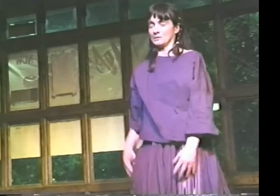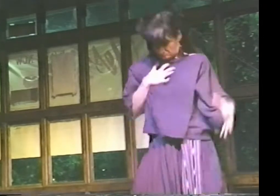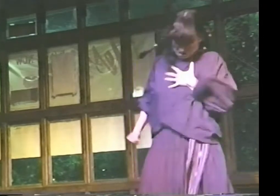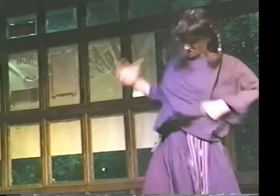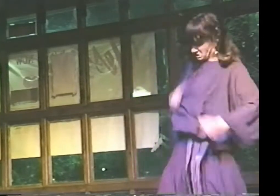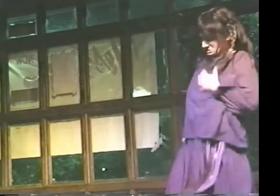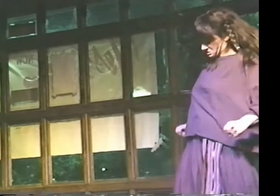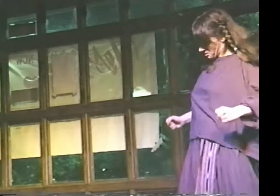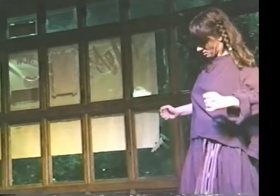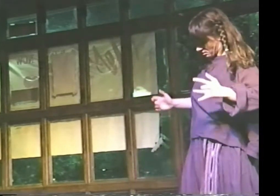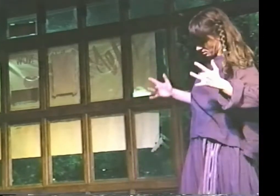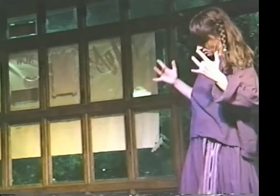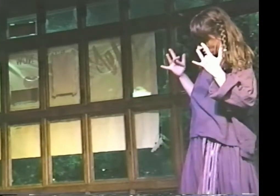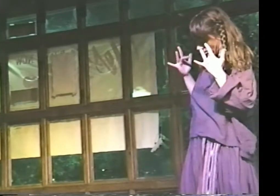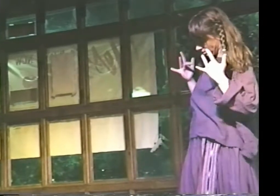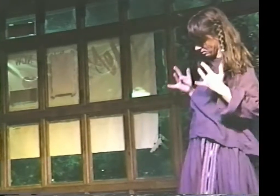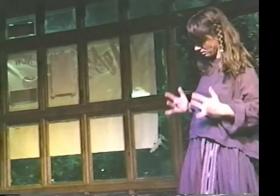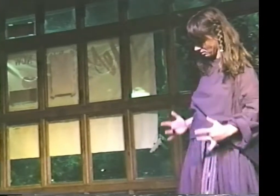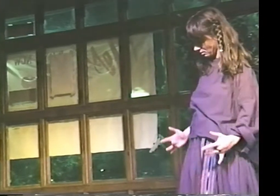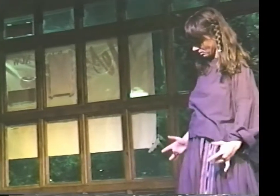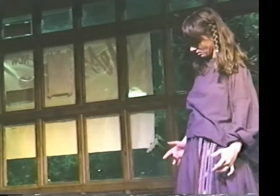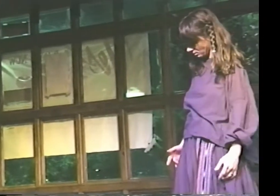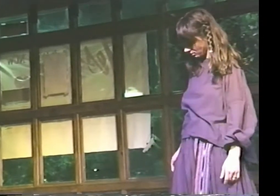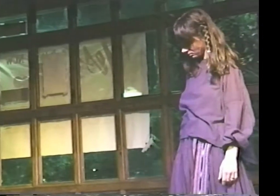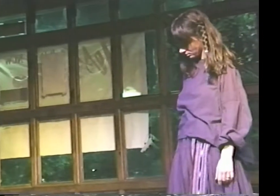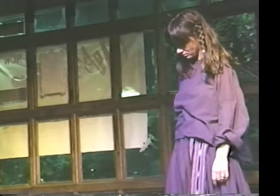"CLOTHES STRIPPED OFF, NAKED."